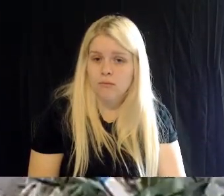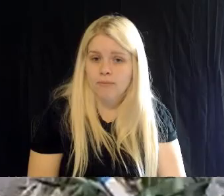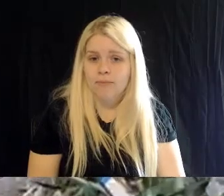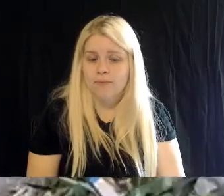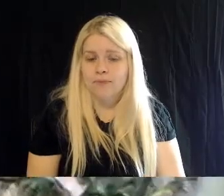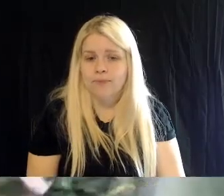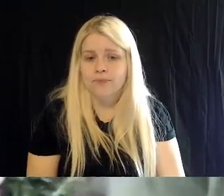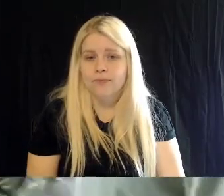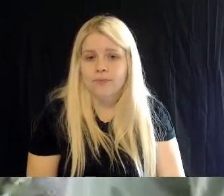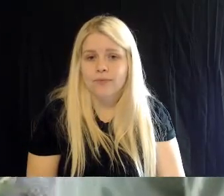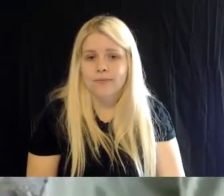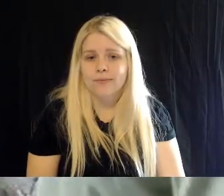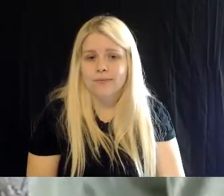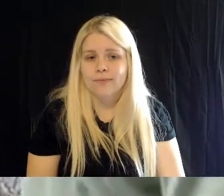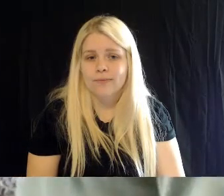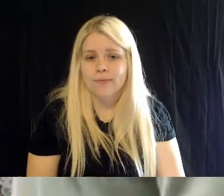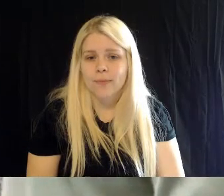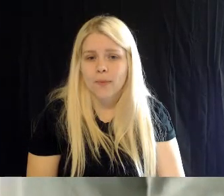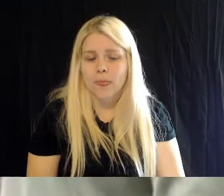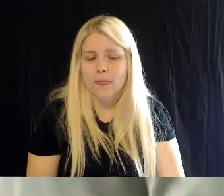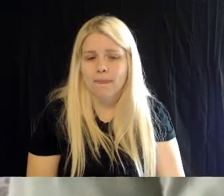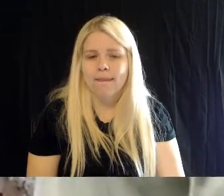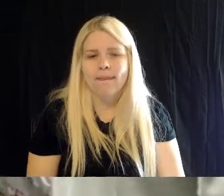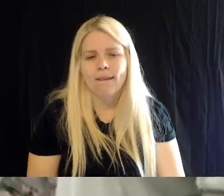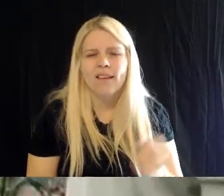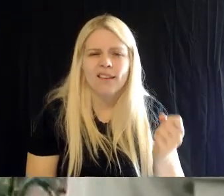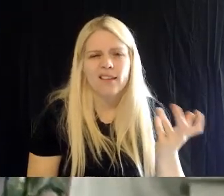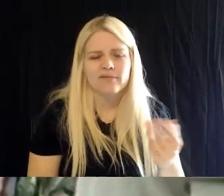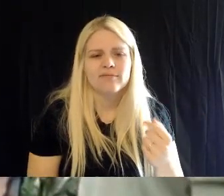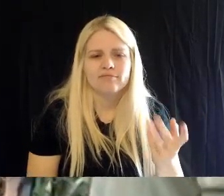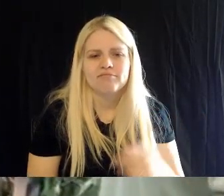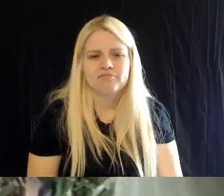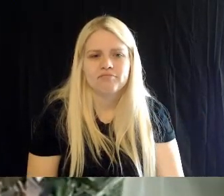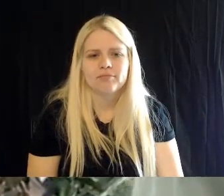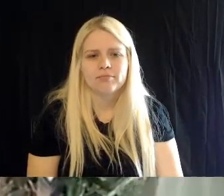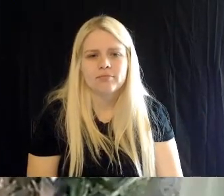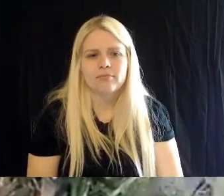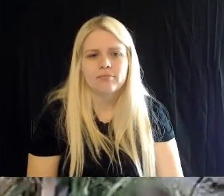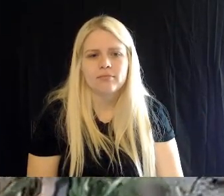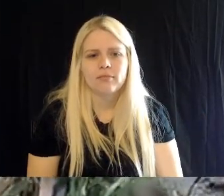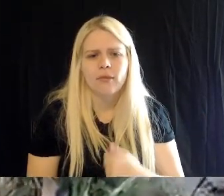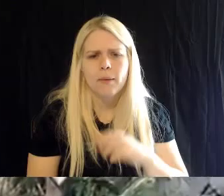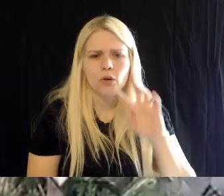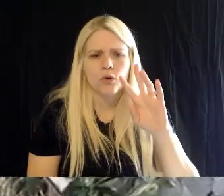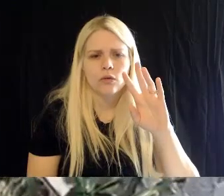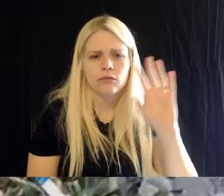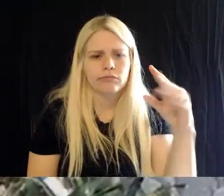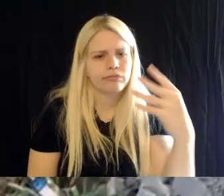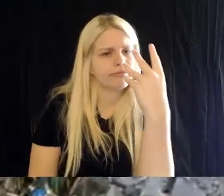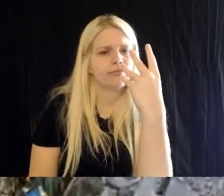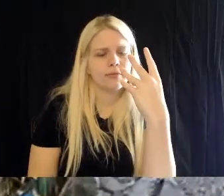Yeah let's- let's do a little switcheroo. In the meantime, I want to remind